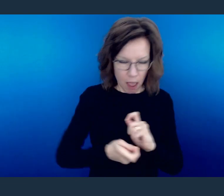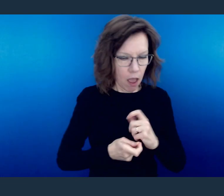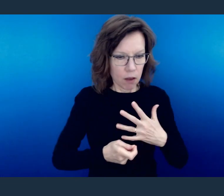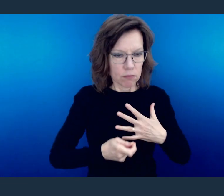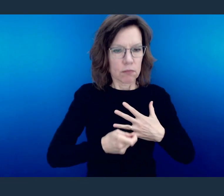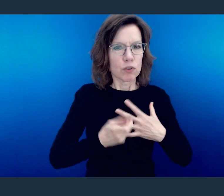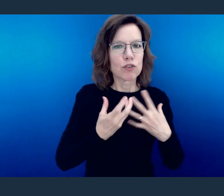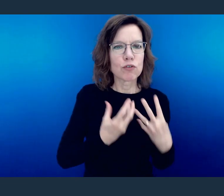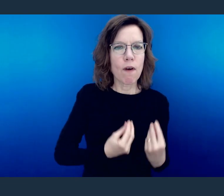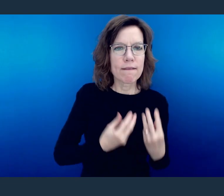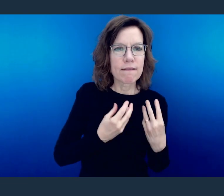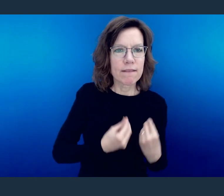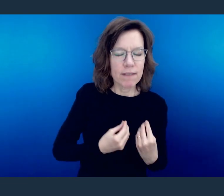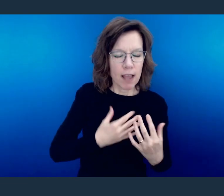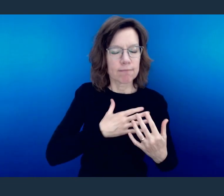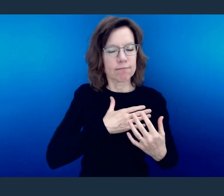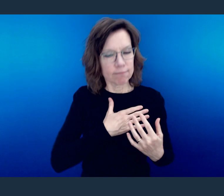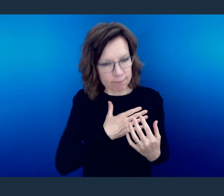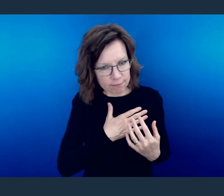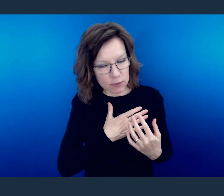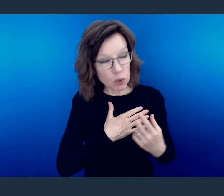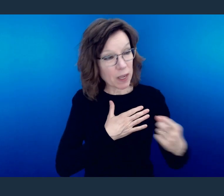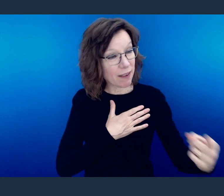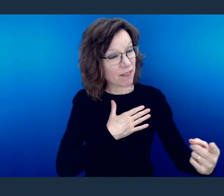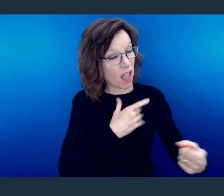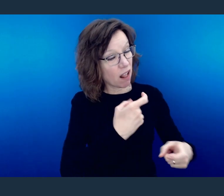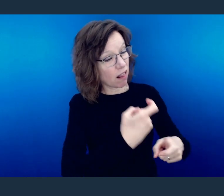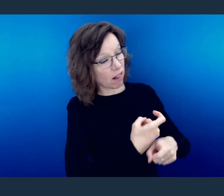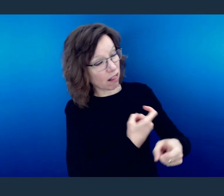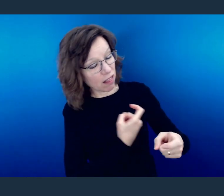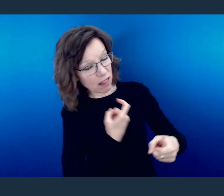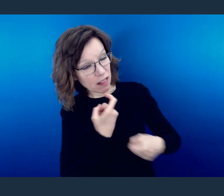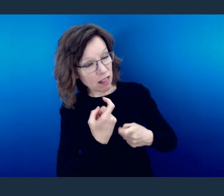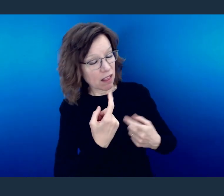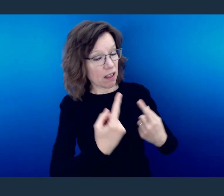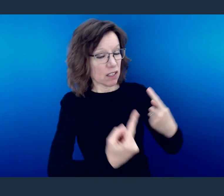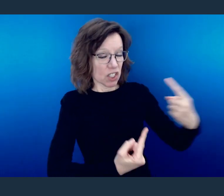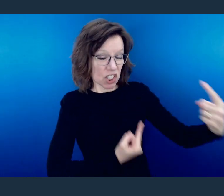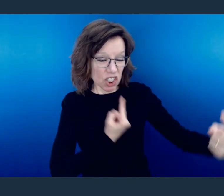And when those two take place, then when you go and people persecute you or they rise against